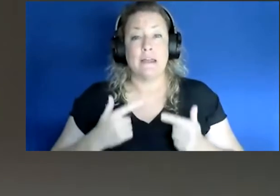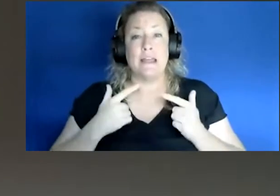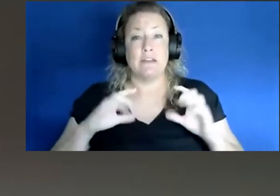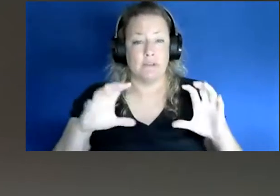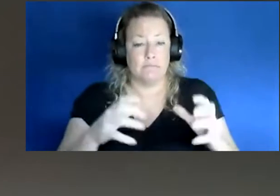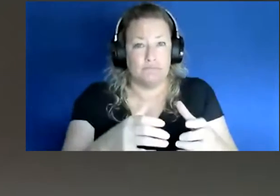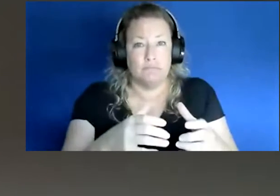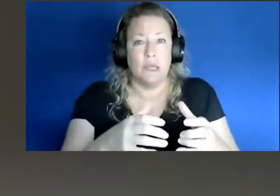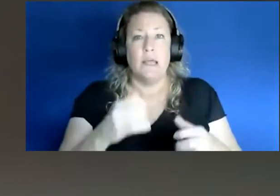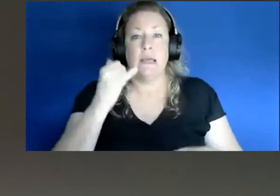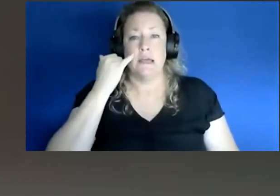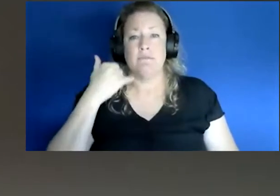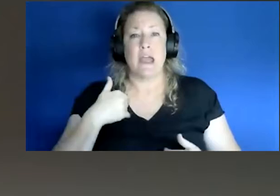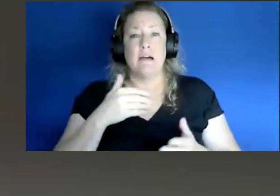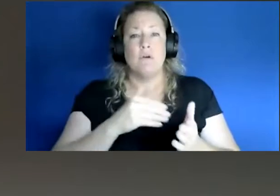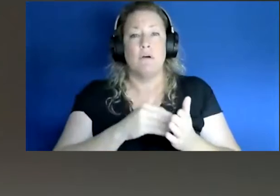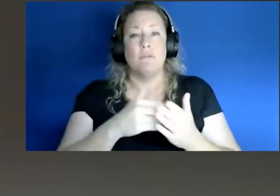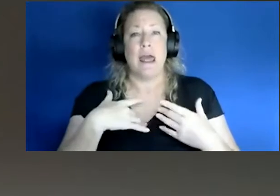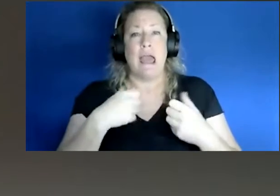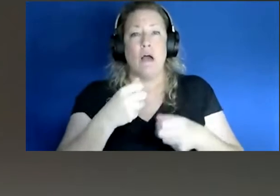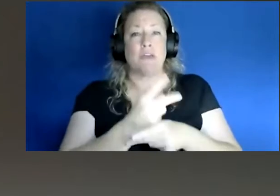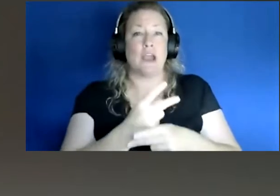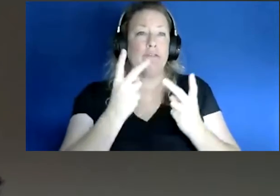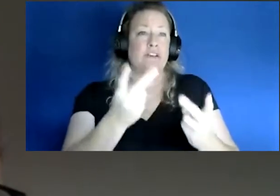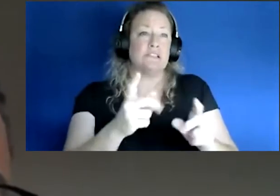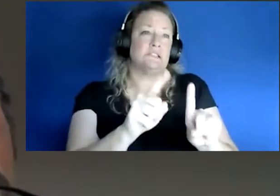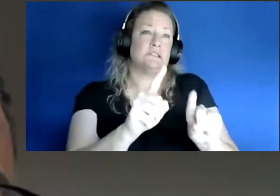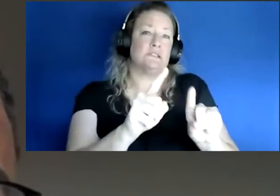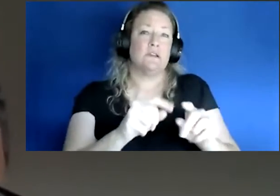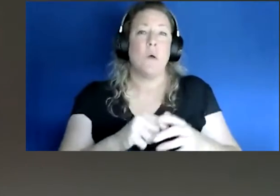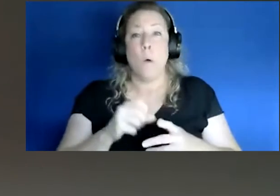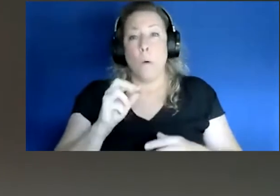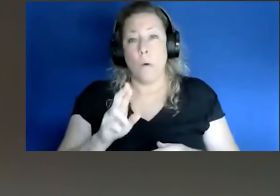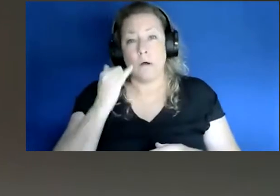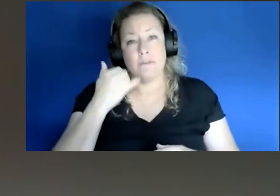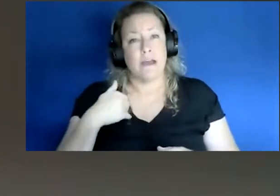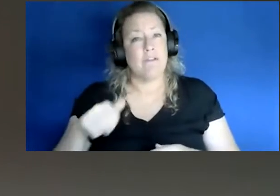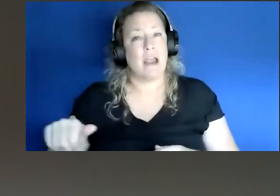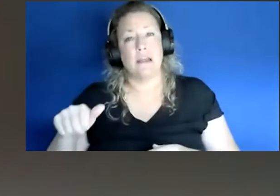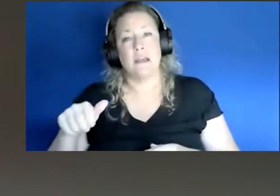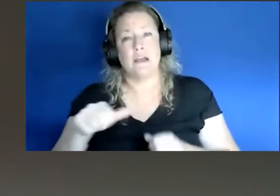if they have frequent health care, health care visits or if they have any of those chronic issues